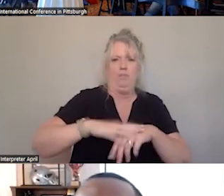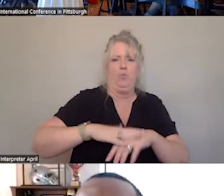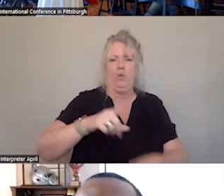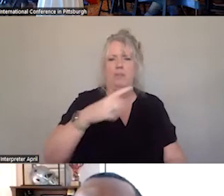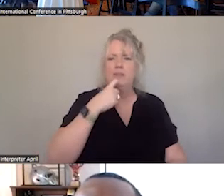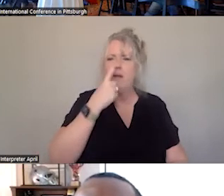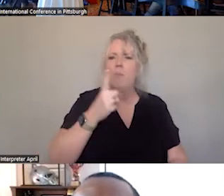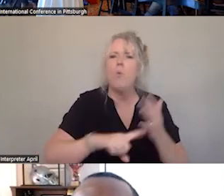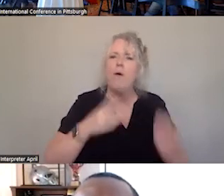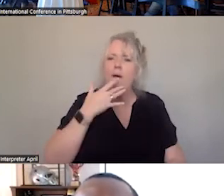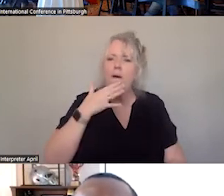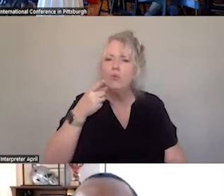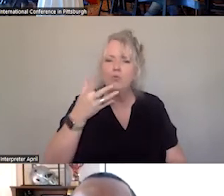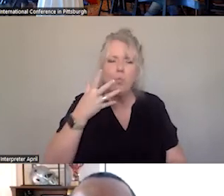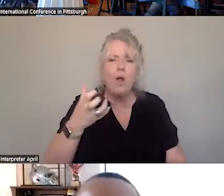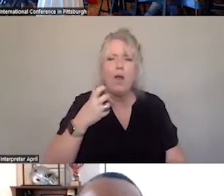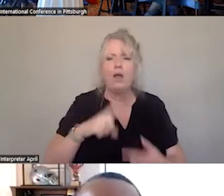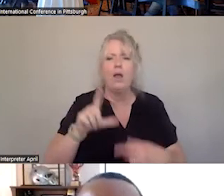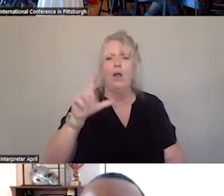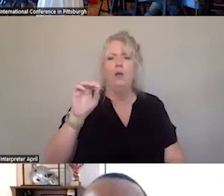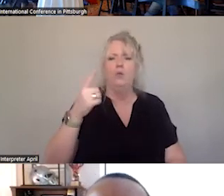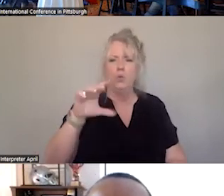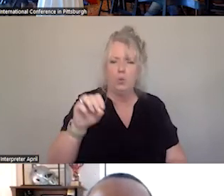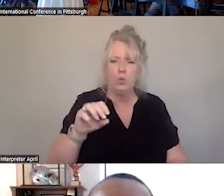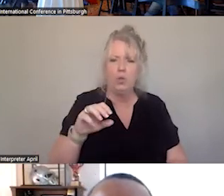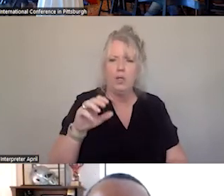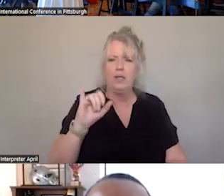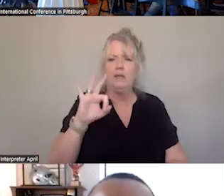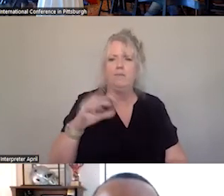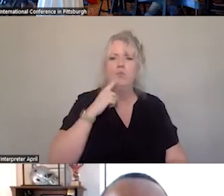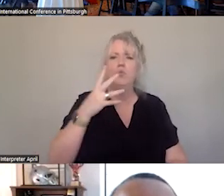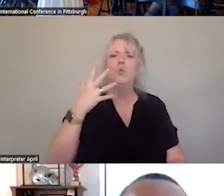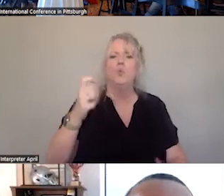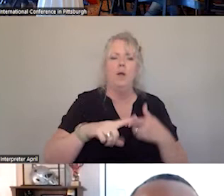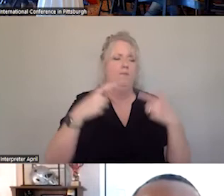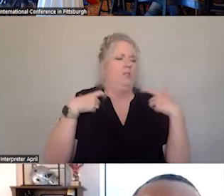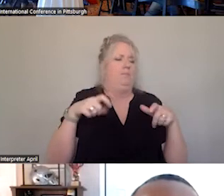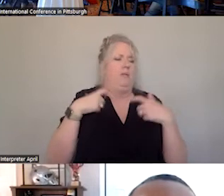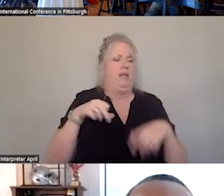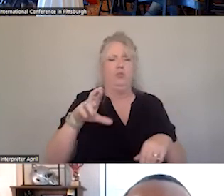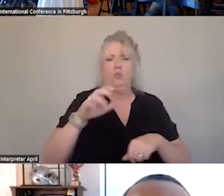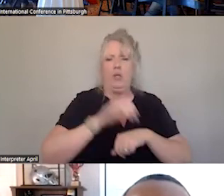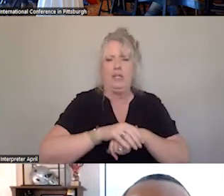YOU WANT ON YOUR LOGO. WHETHER YOU WANT, SPANISH, ENGLISH VERSION. AND, THE, THE LOCATION IS BEING